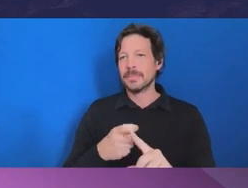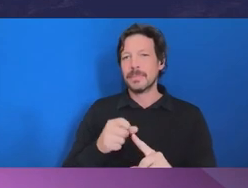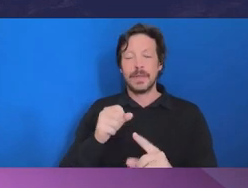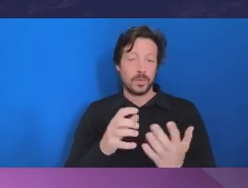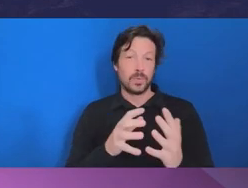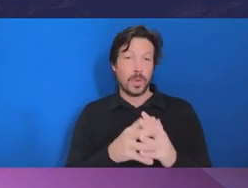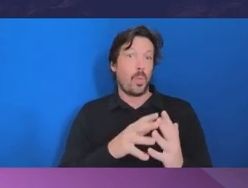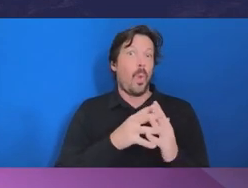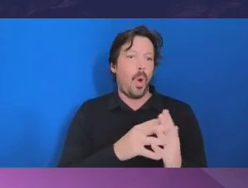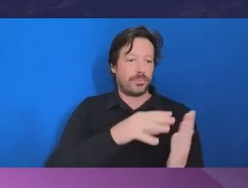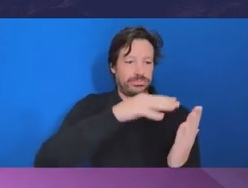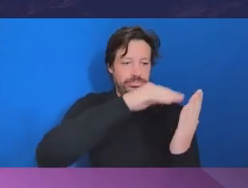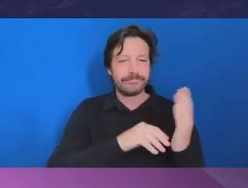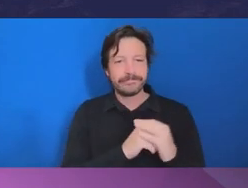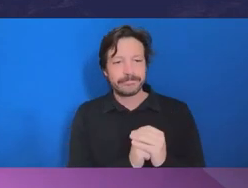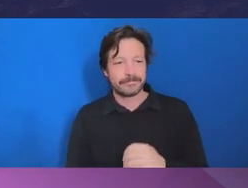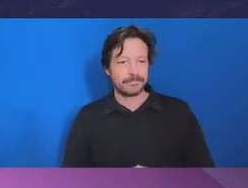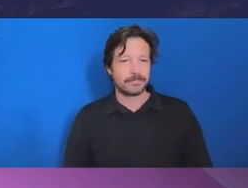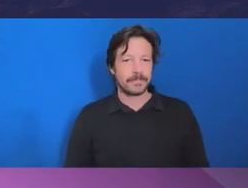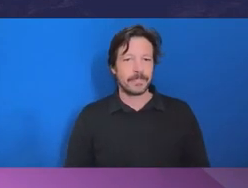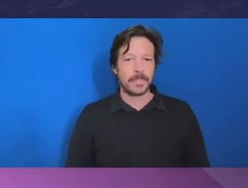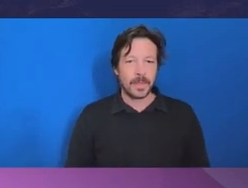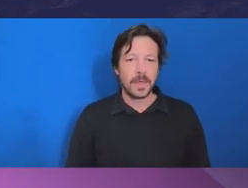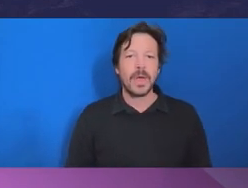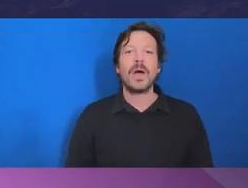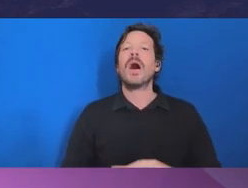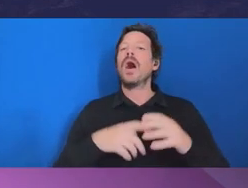Roberta: Thank you. Well, that concludes some of the pre session questions that we have. I think